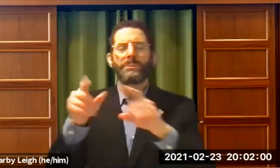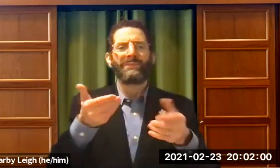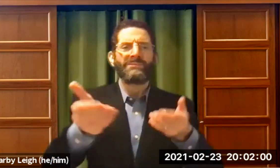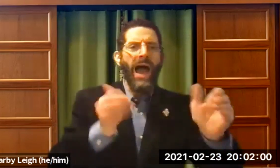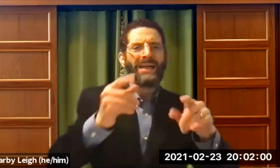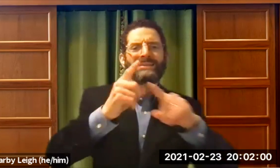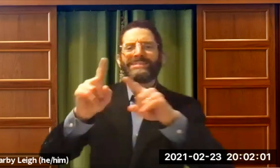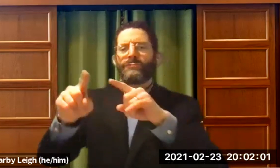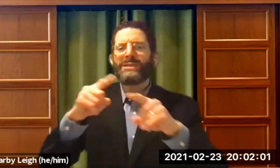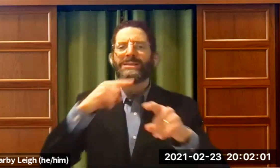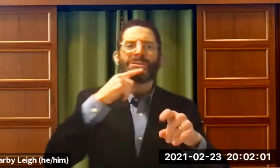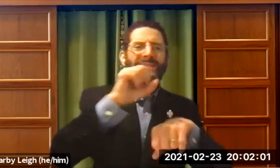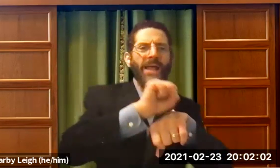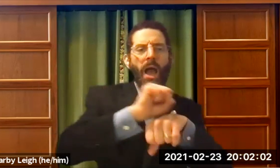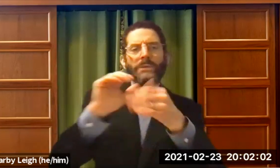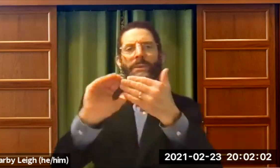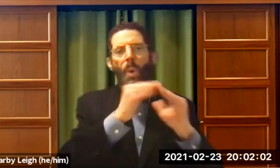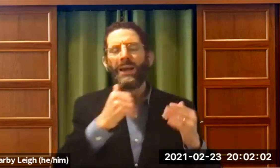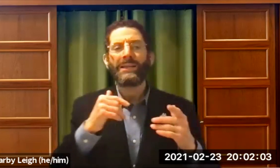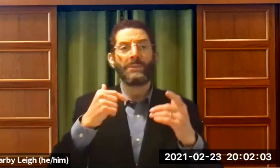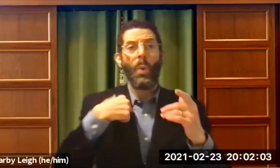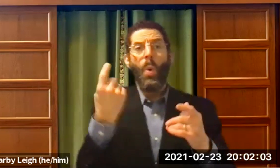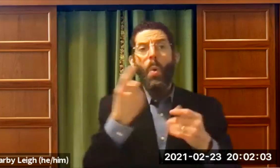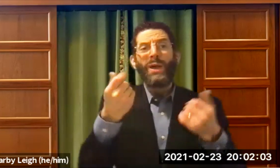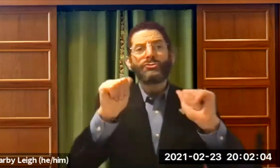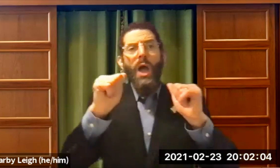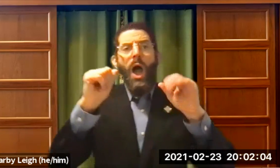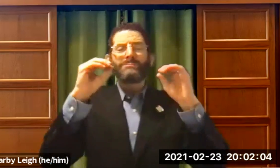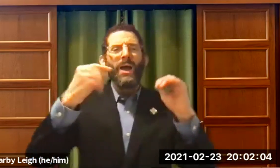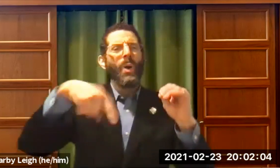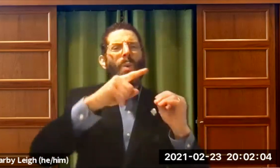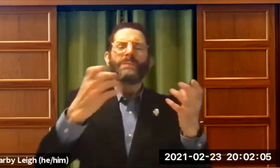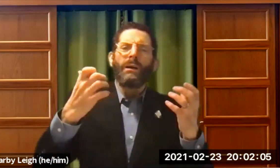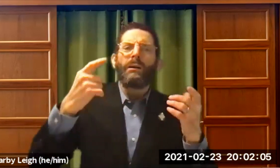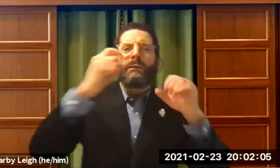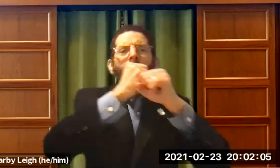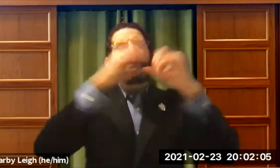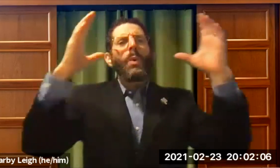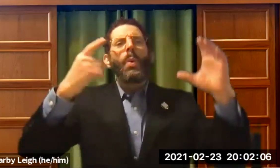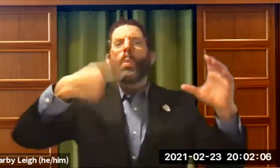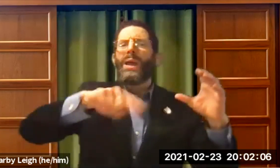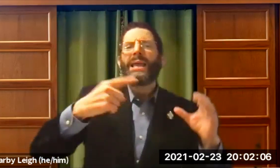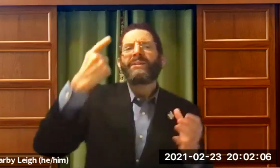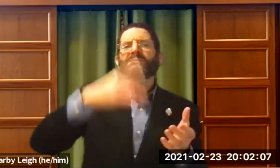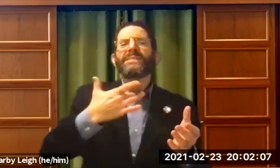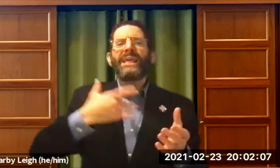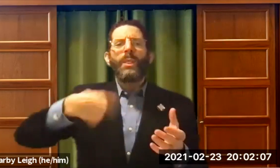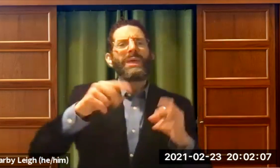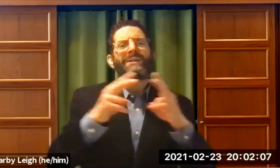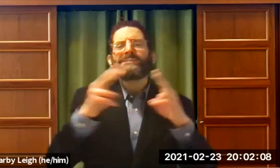in February I'm going to all different hearing synagogues and community organizations and trying to educate people to look at the big